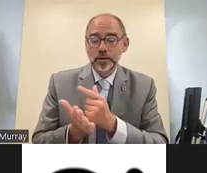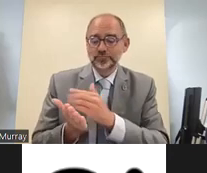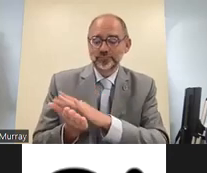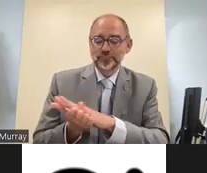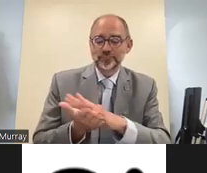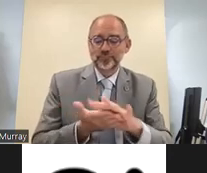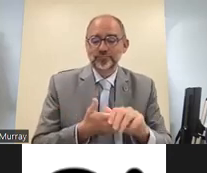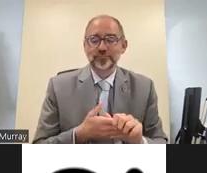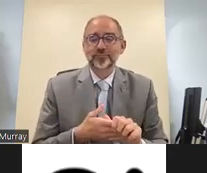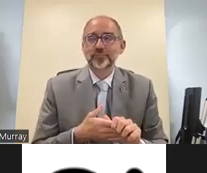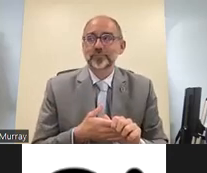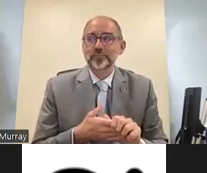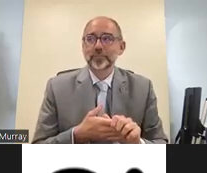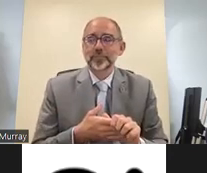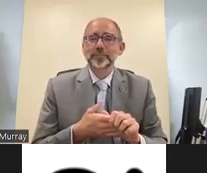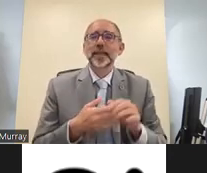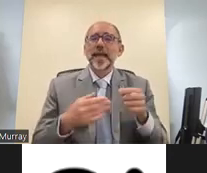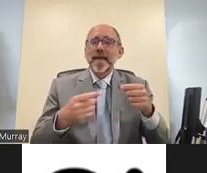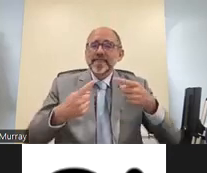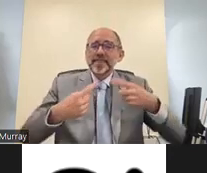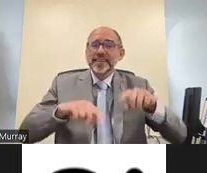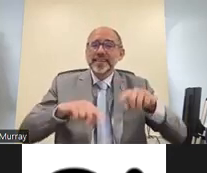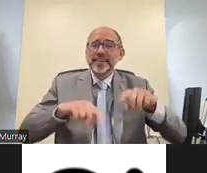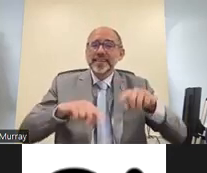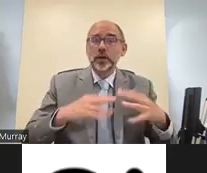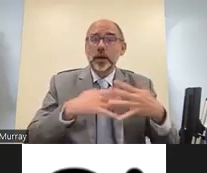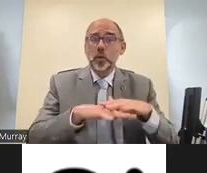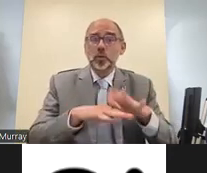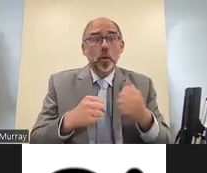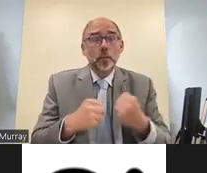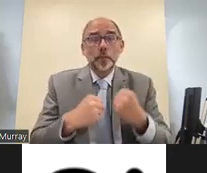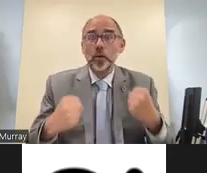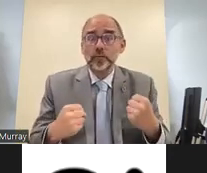training conducted in indonesia thailand the philippines and ghana to that effect